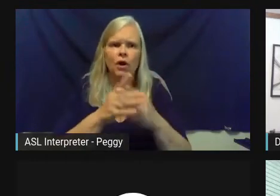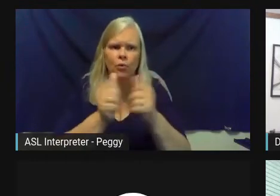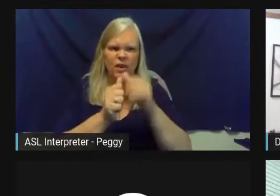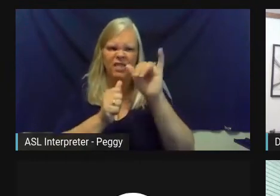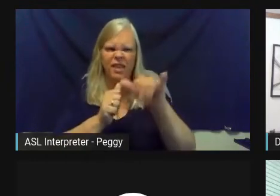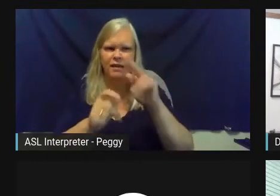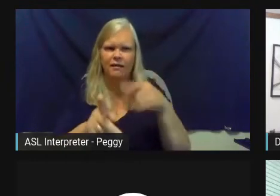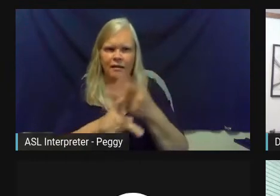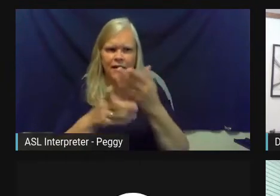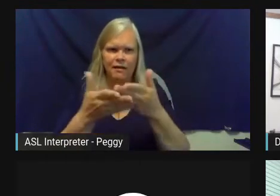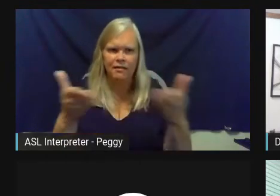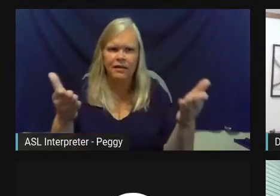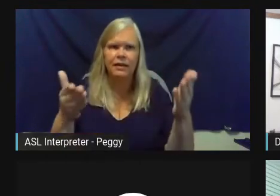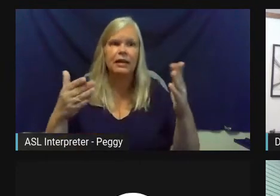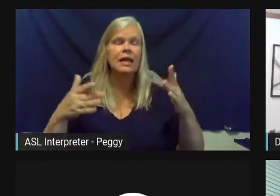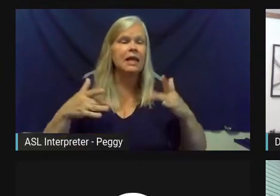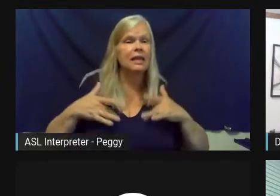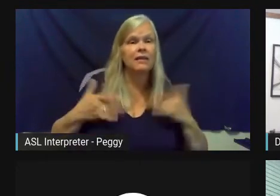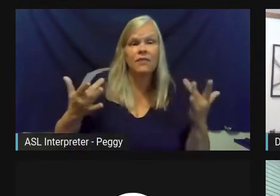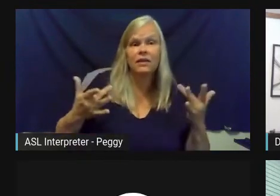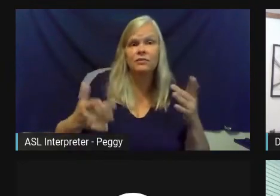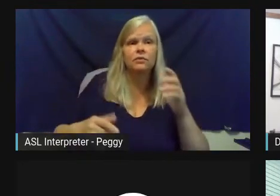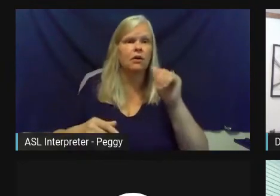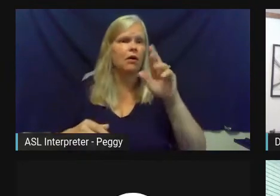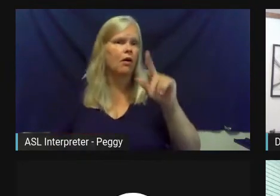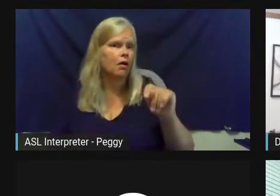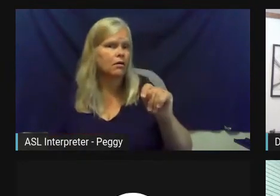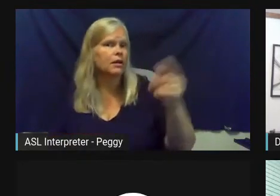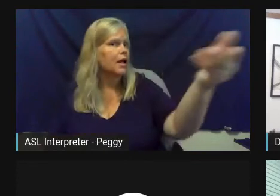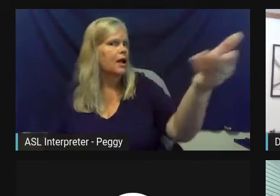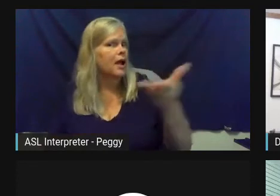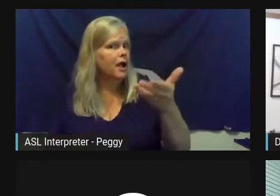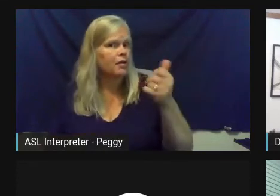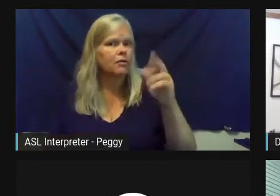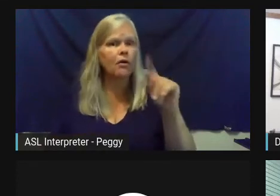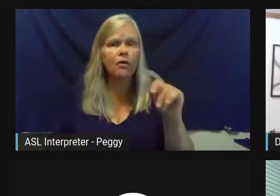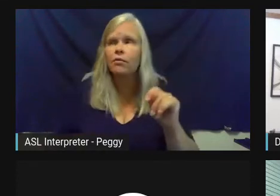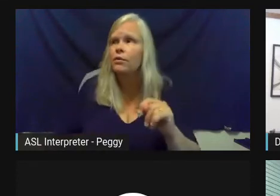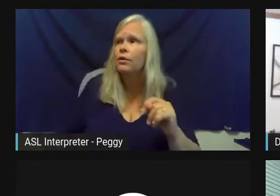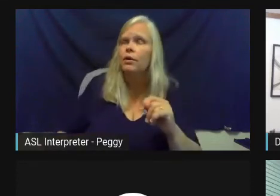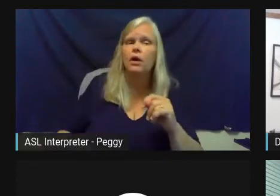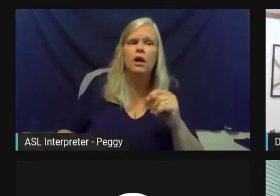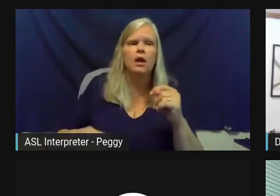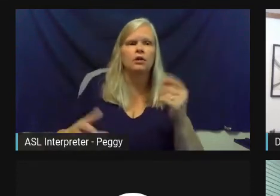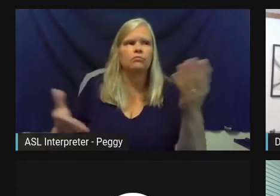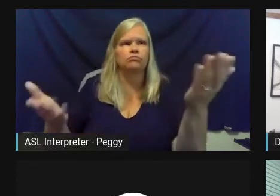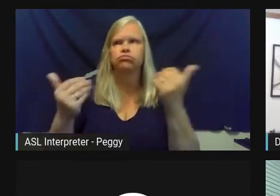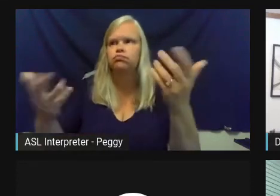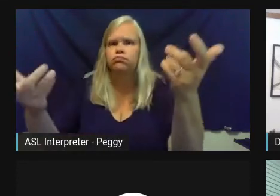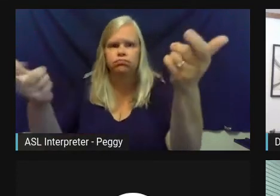Events, art activity, hiring artists, things that can build social capital, attract tourism, create